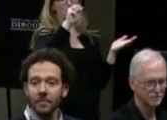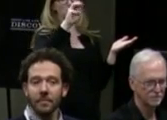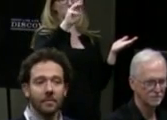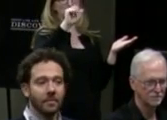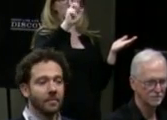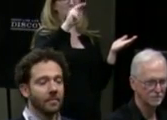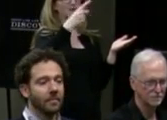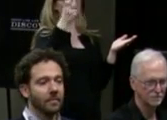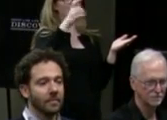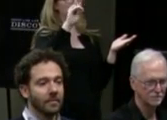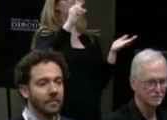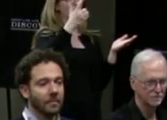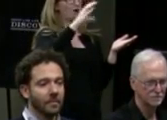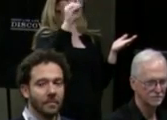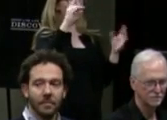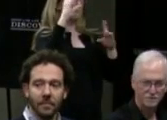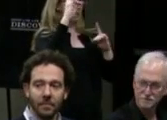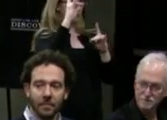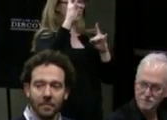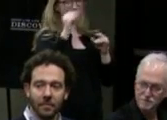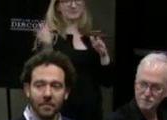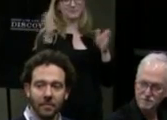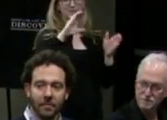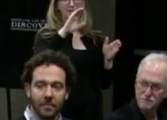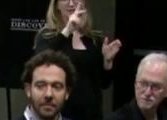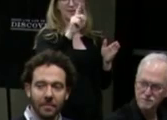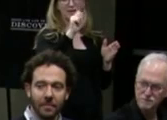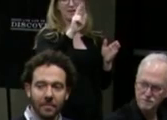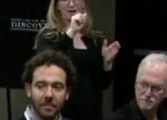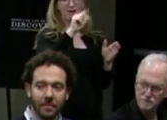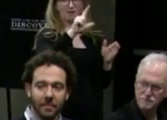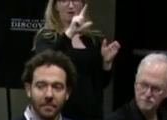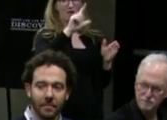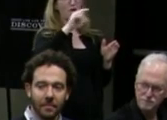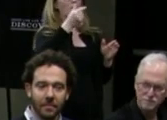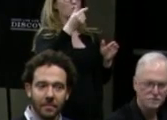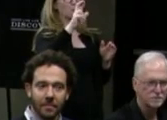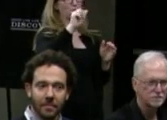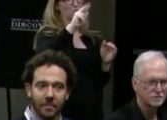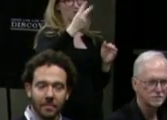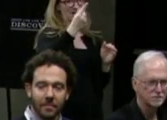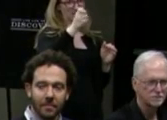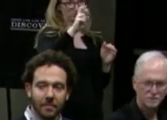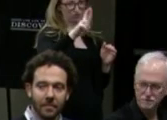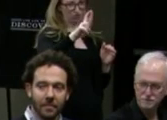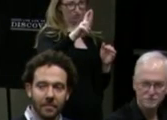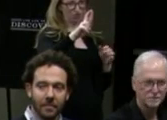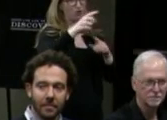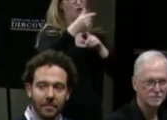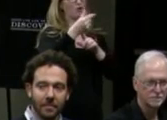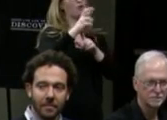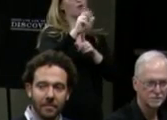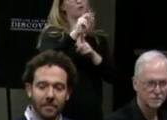Calla Granger, who's also an ensemble apprentice